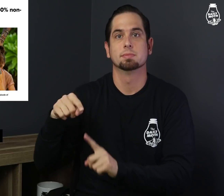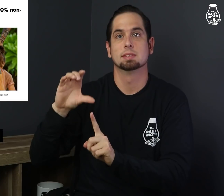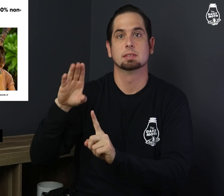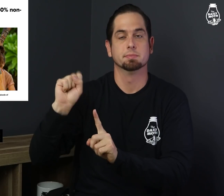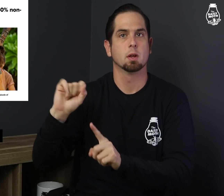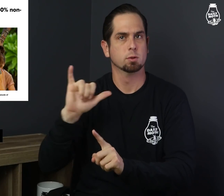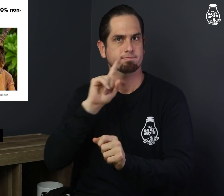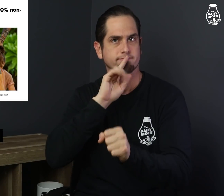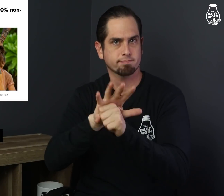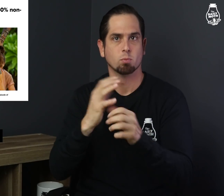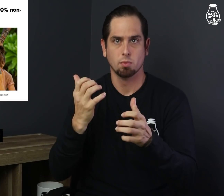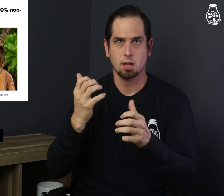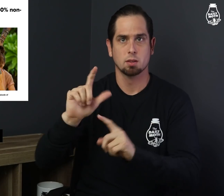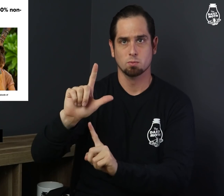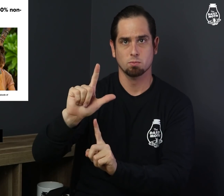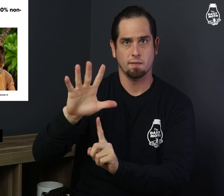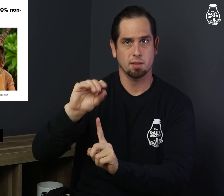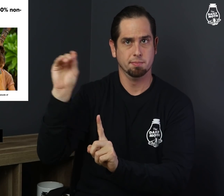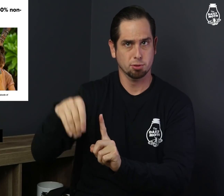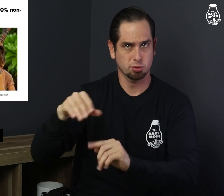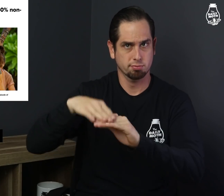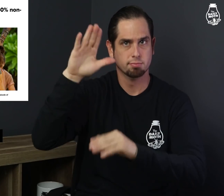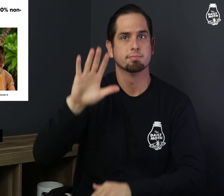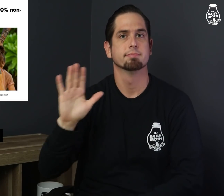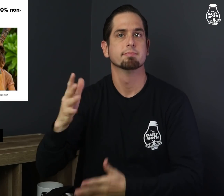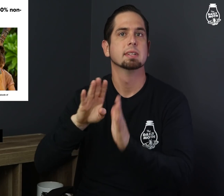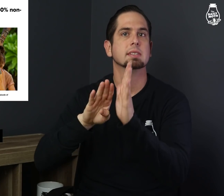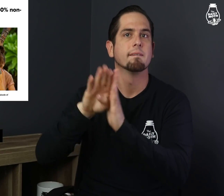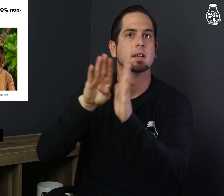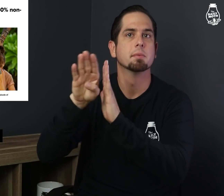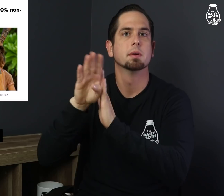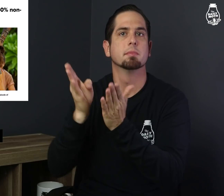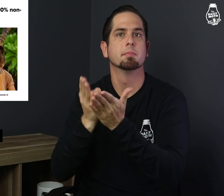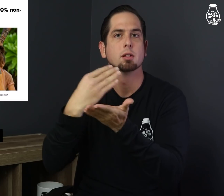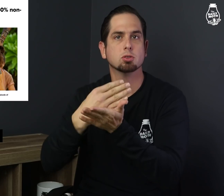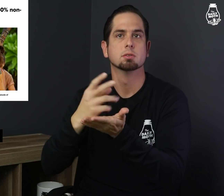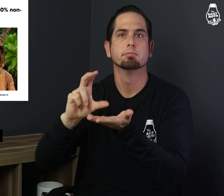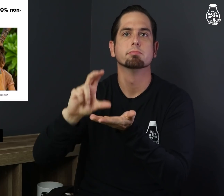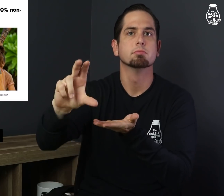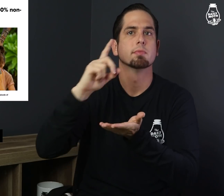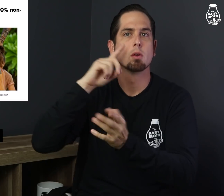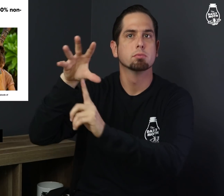CBS is also committing to having 25% of its development budget